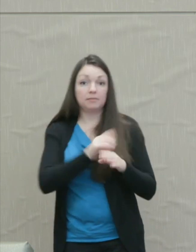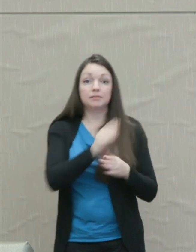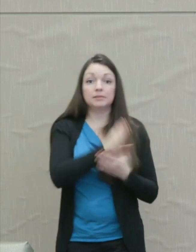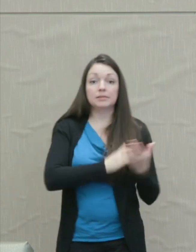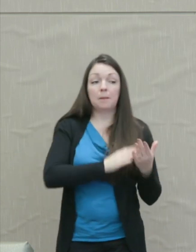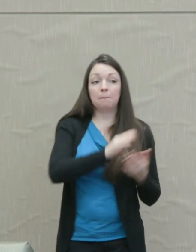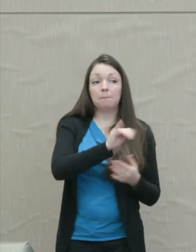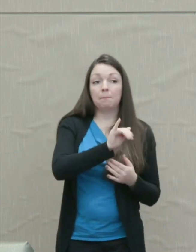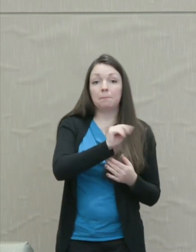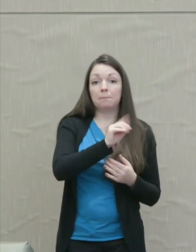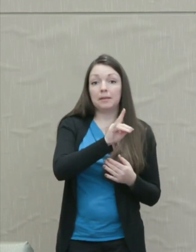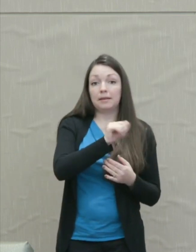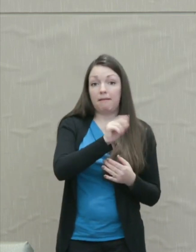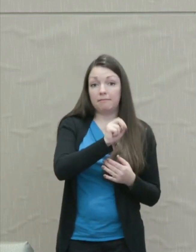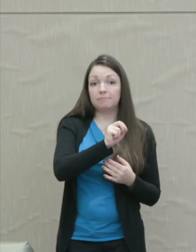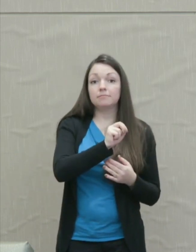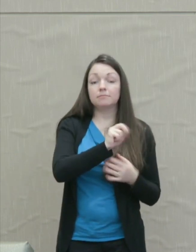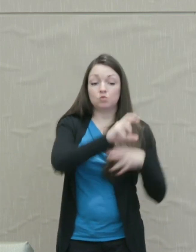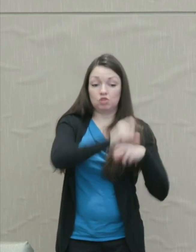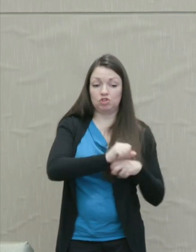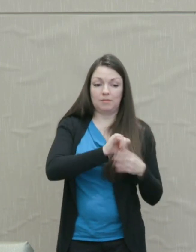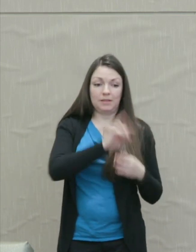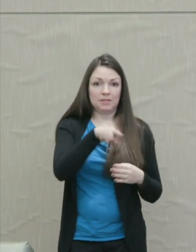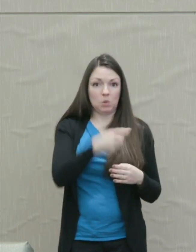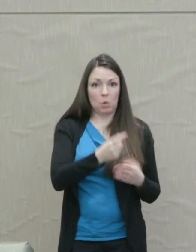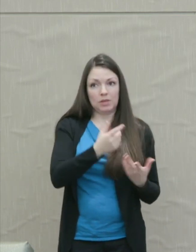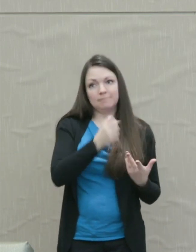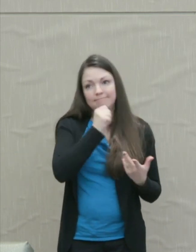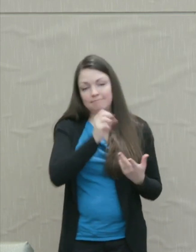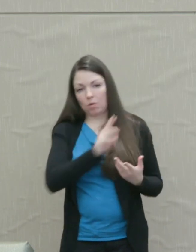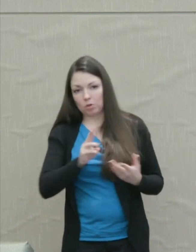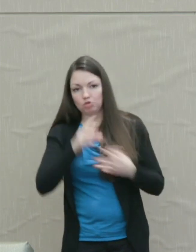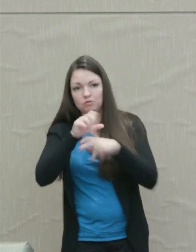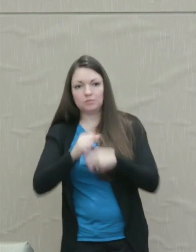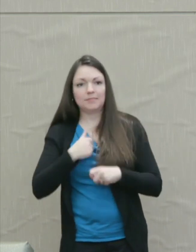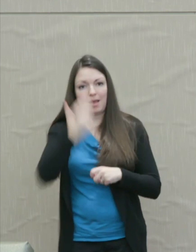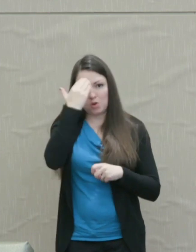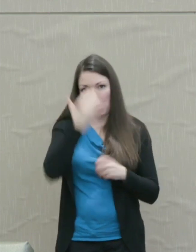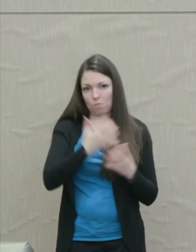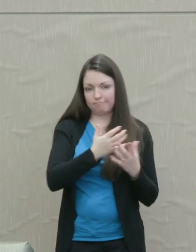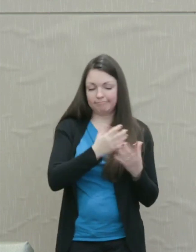which unfortunately is the only non-Western tradition I know much about, are very, very similar.